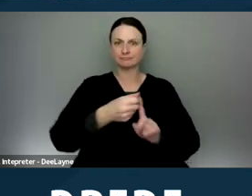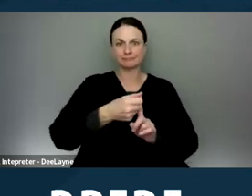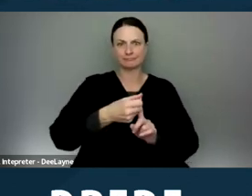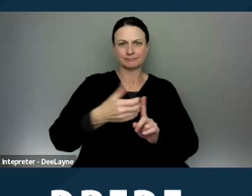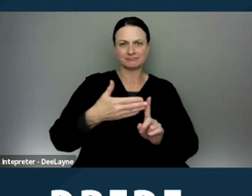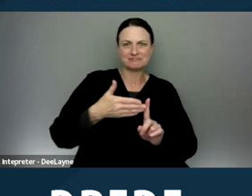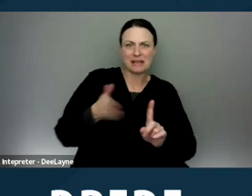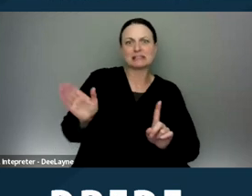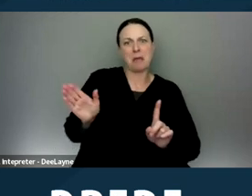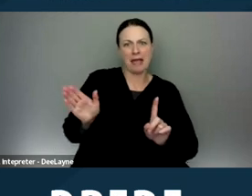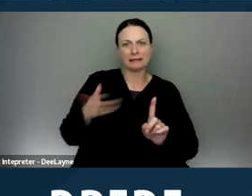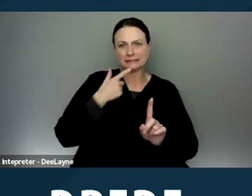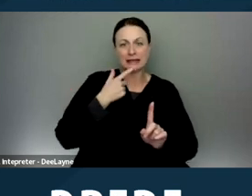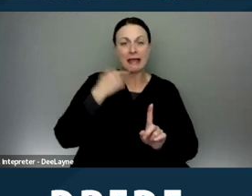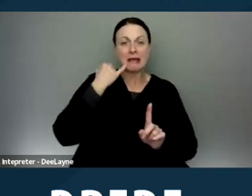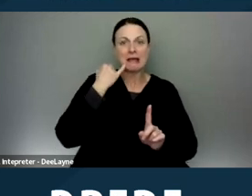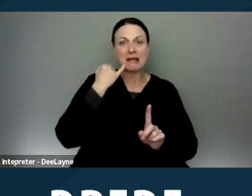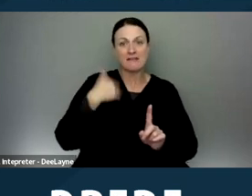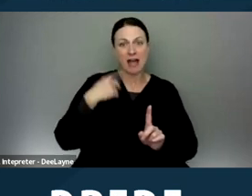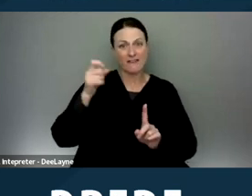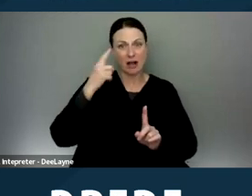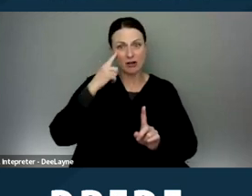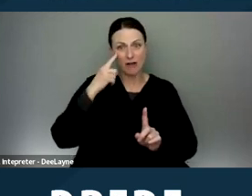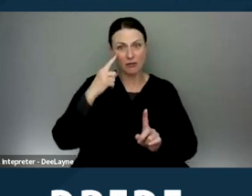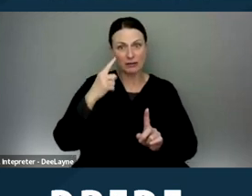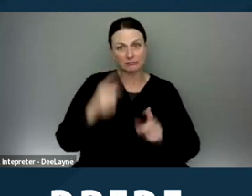saying that if there is a government subsidy involved,